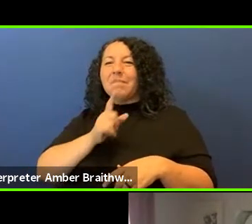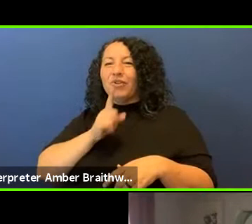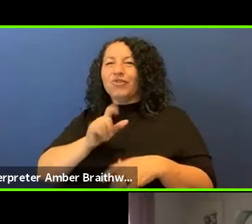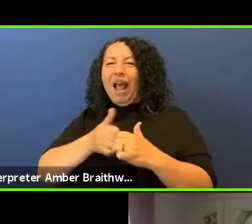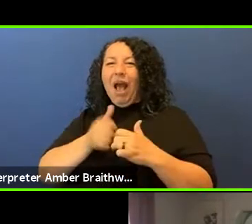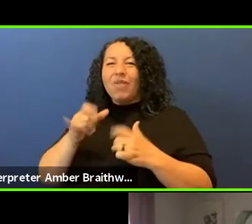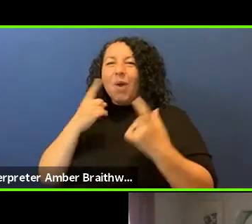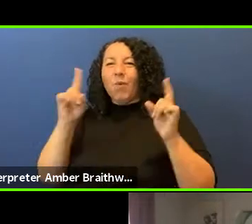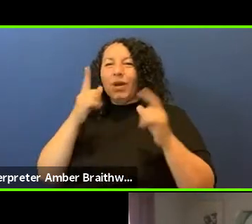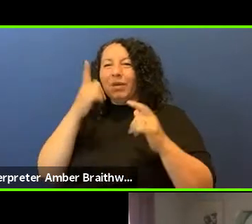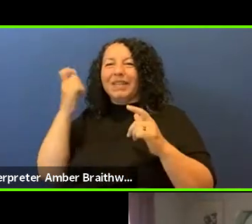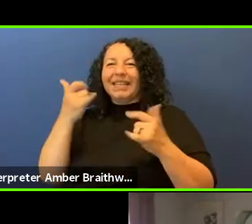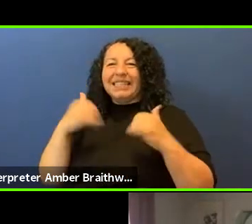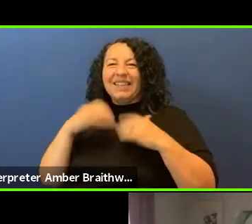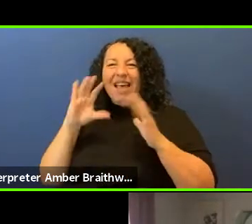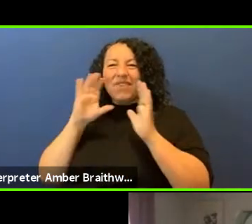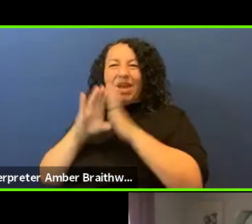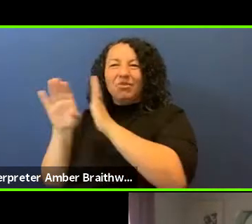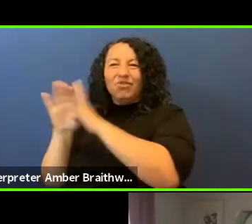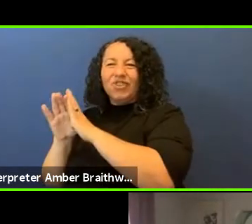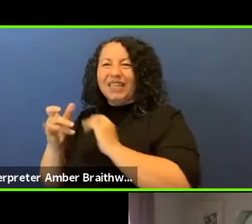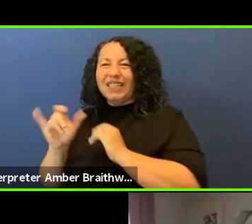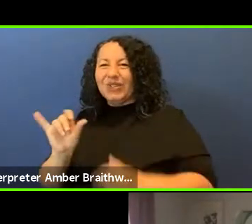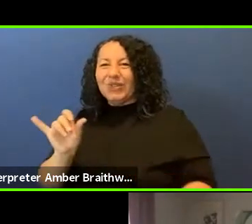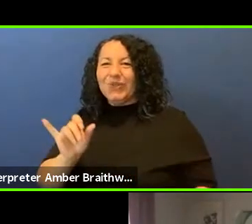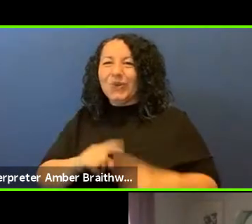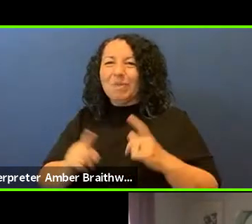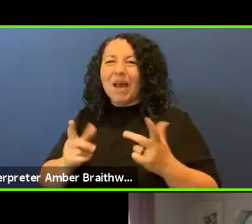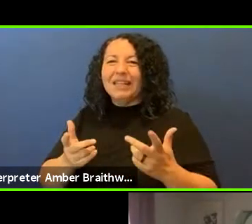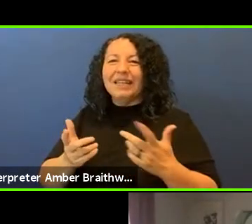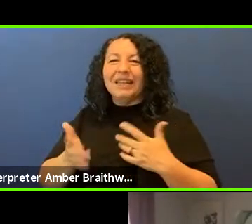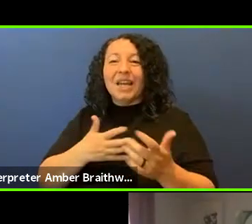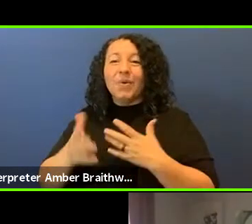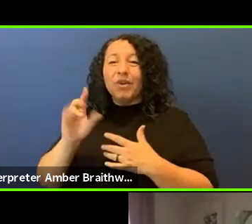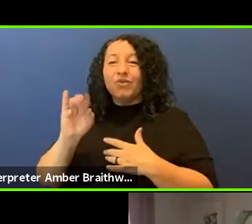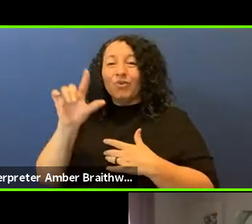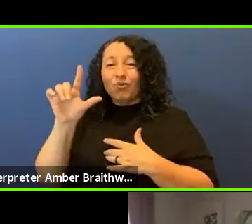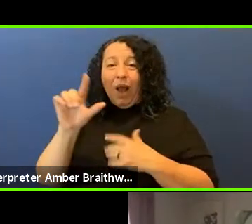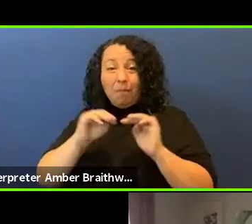have images but so tribal museums,